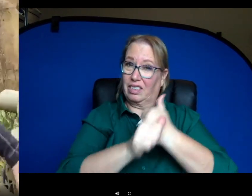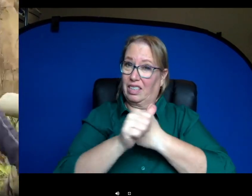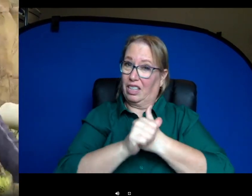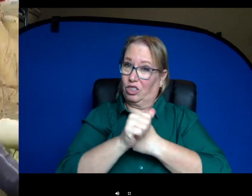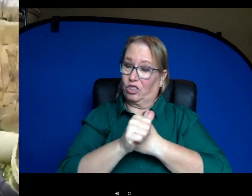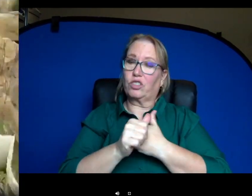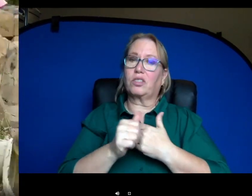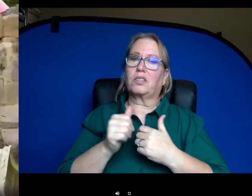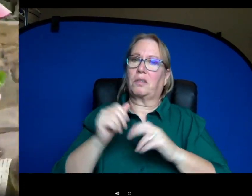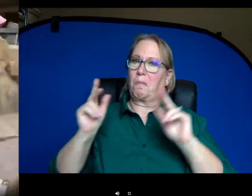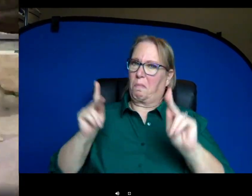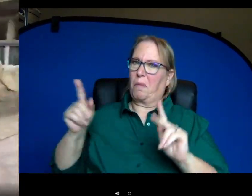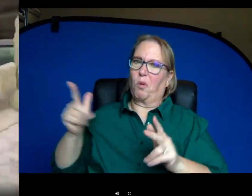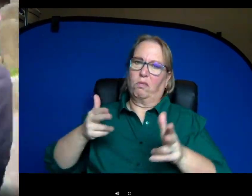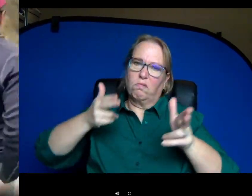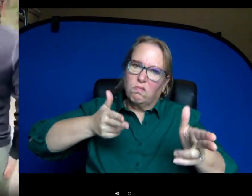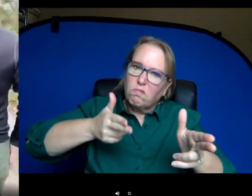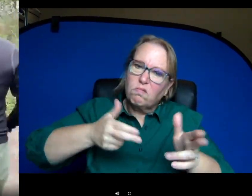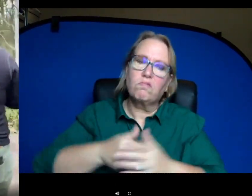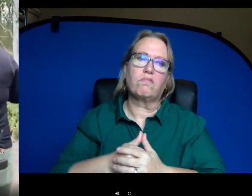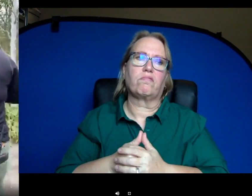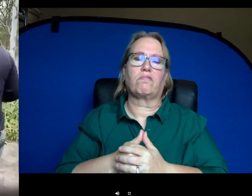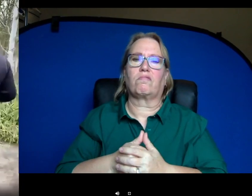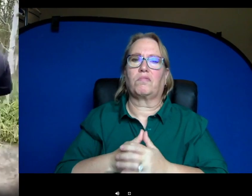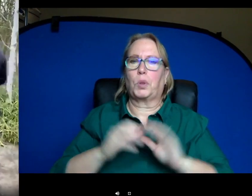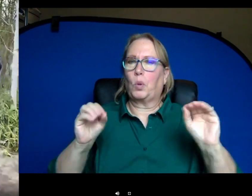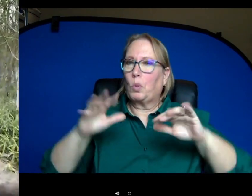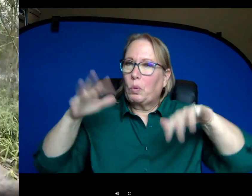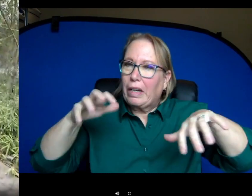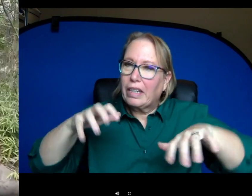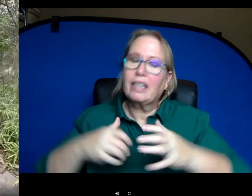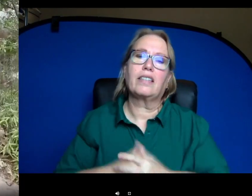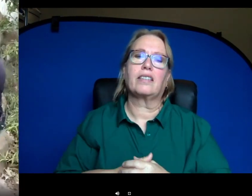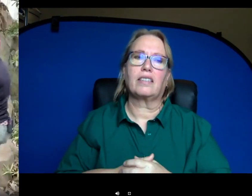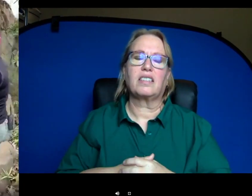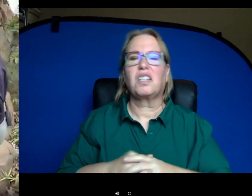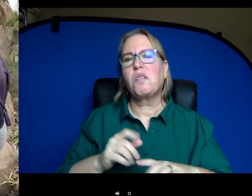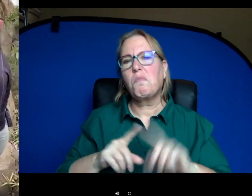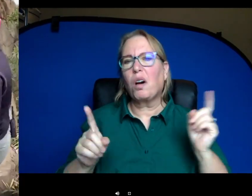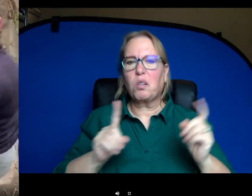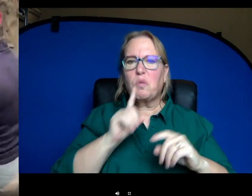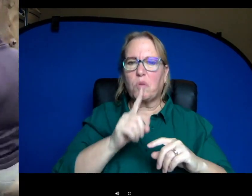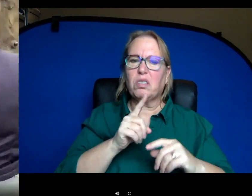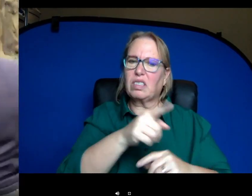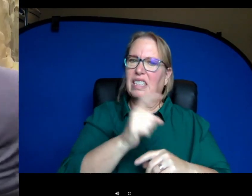um poaching, uh droughts things like that. But otherwise those giant tusks keep them